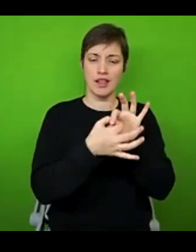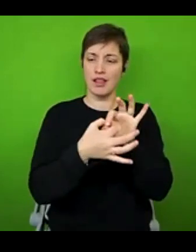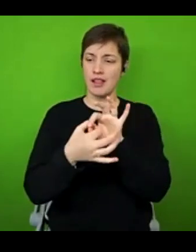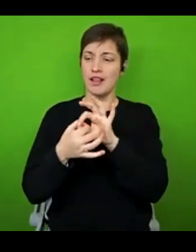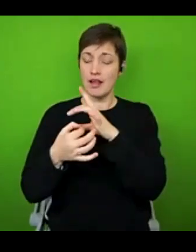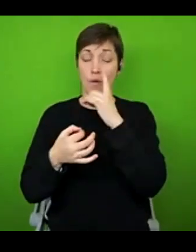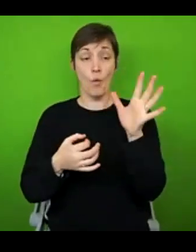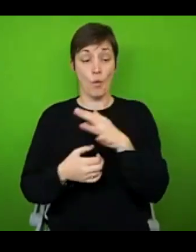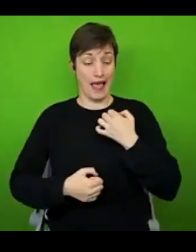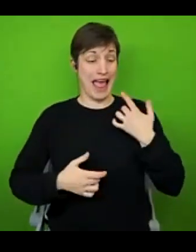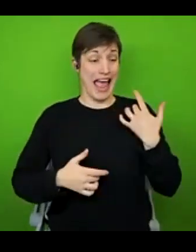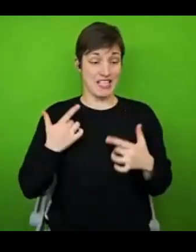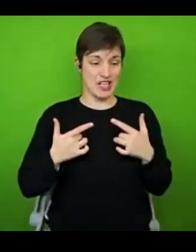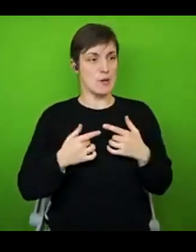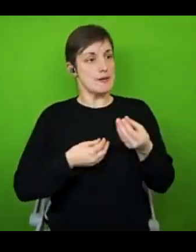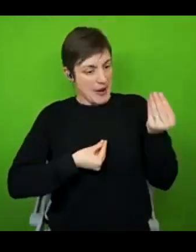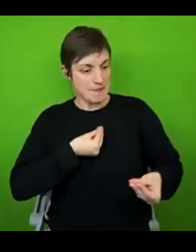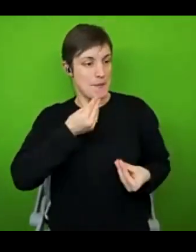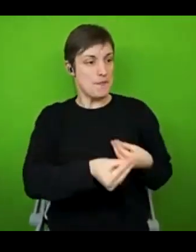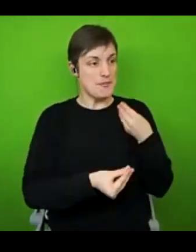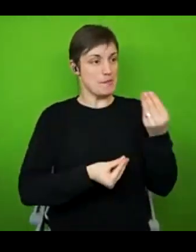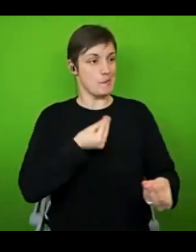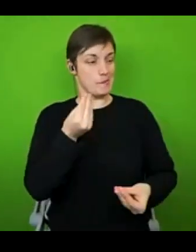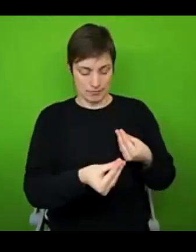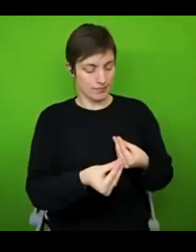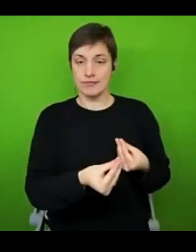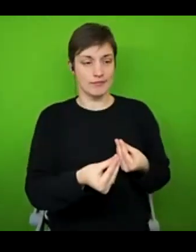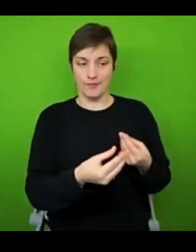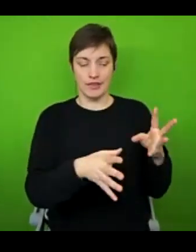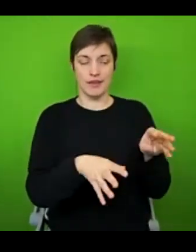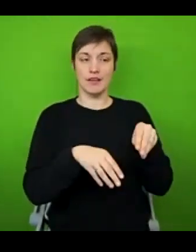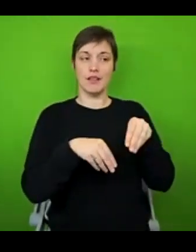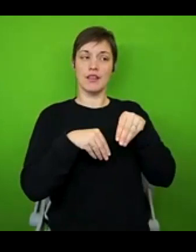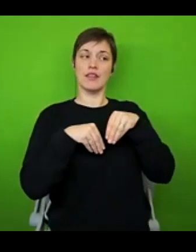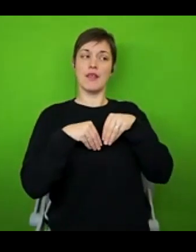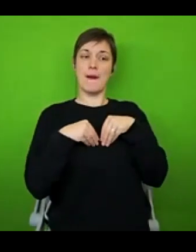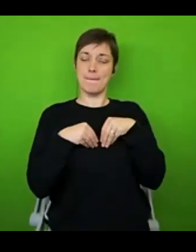that I was ploughing into trying to get other people to understand and funnel it into those actual friendships